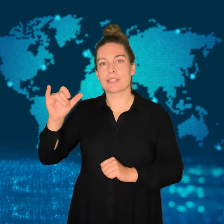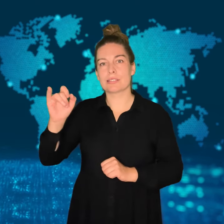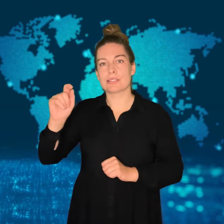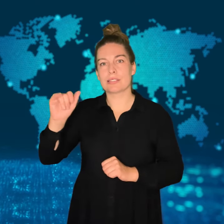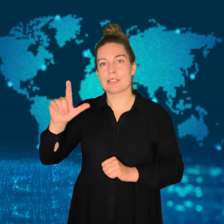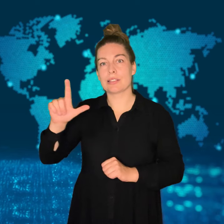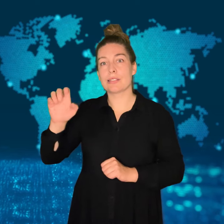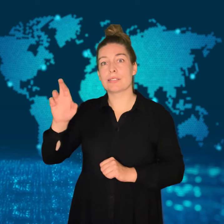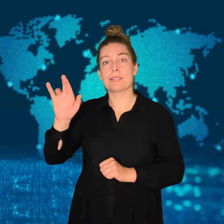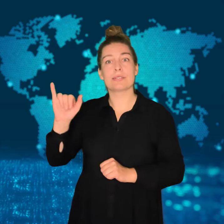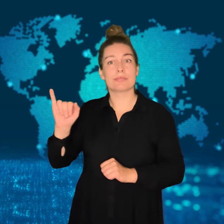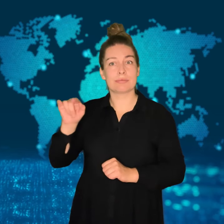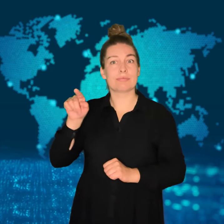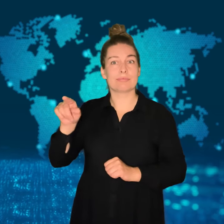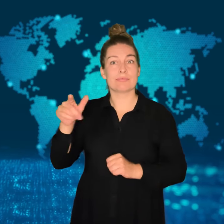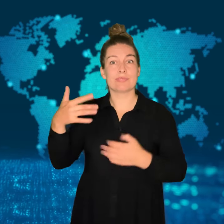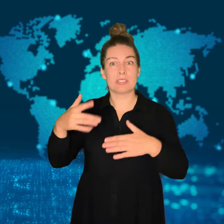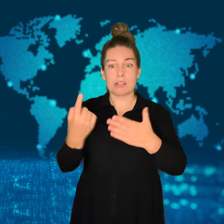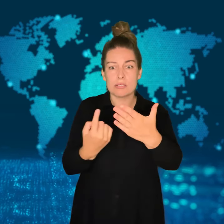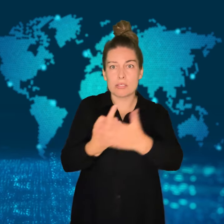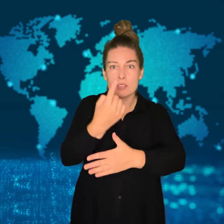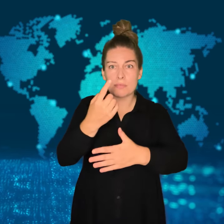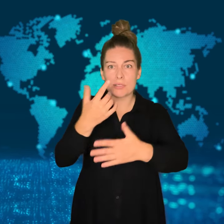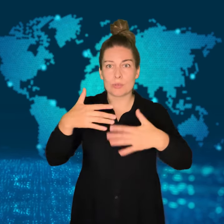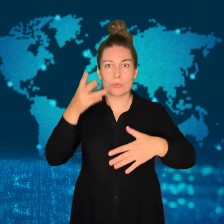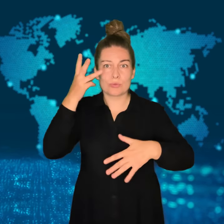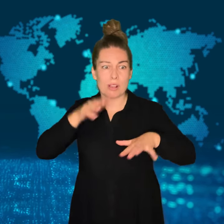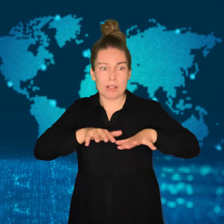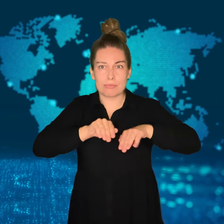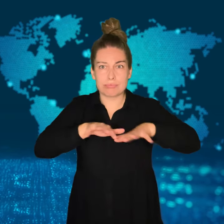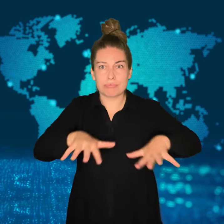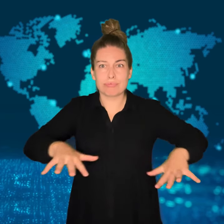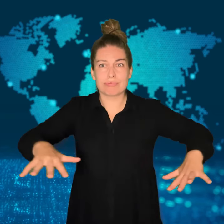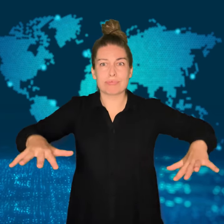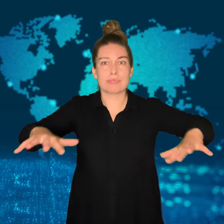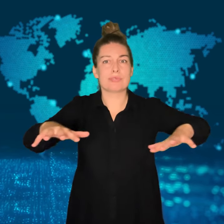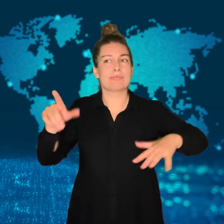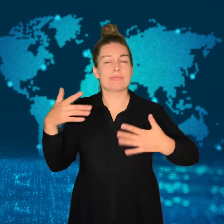The two tanks were owned by Levira Distillery.